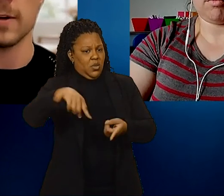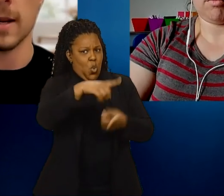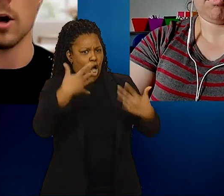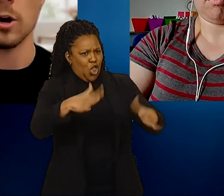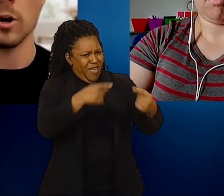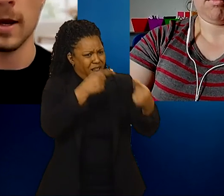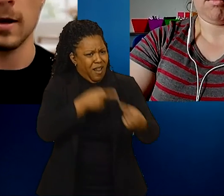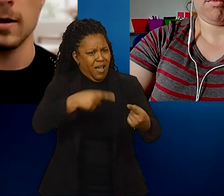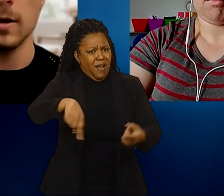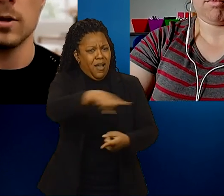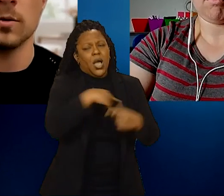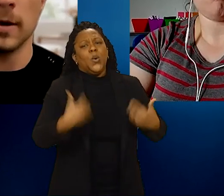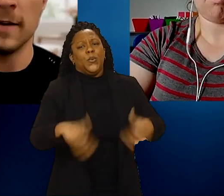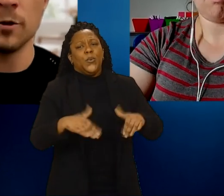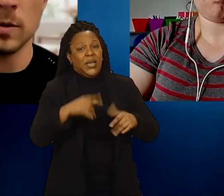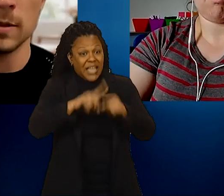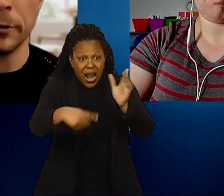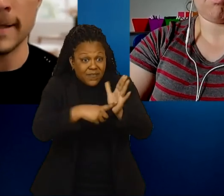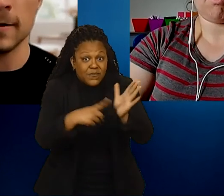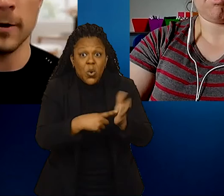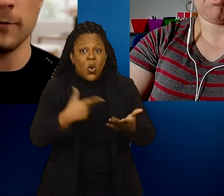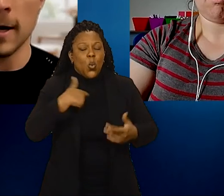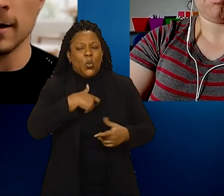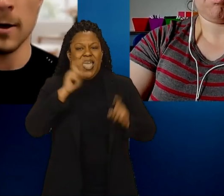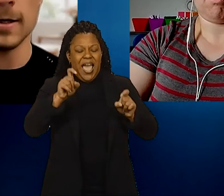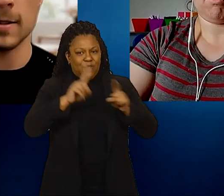to take a hard look at." So the Governor was surprisingly very frank and honest